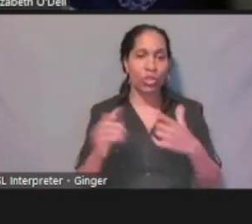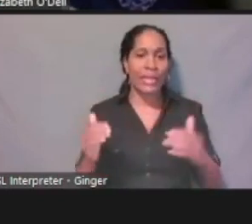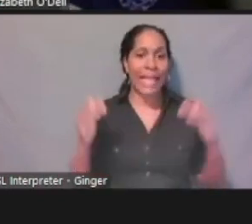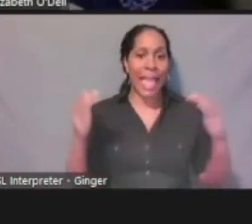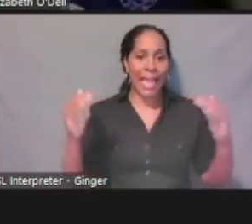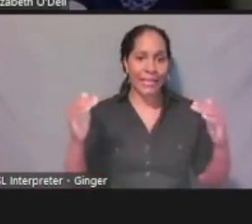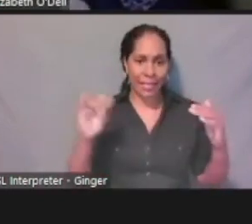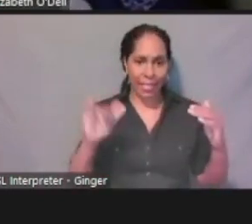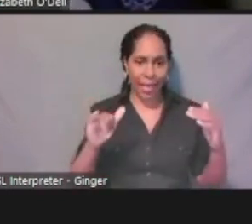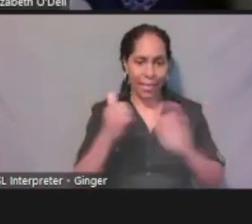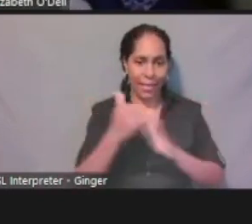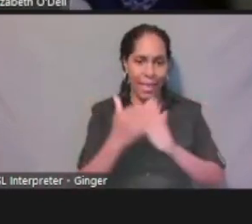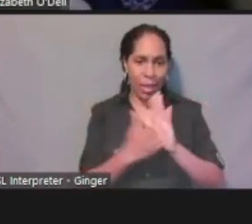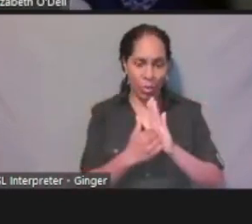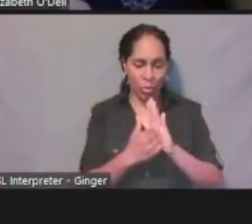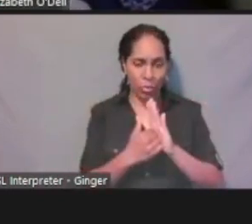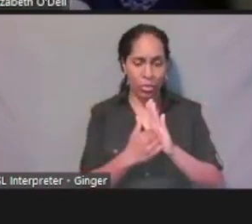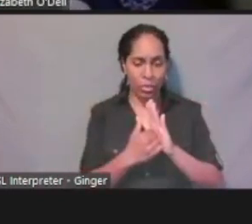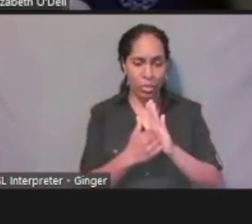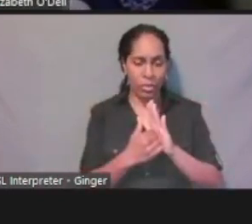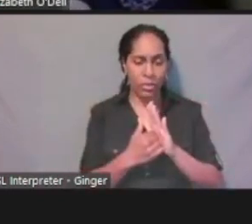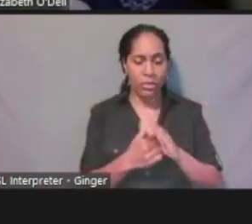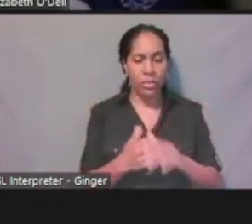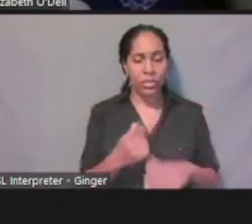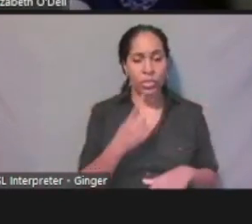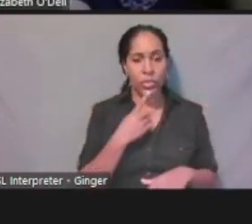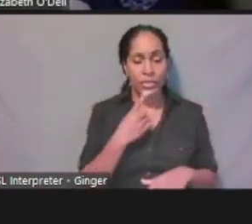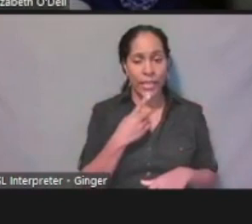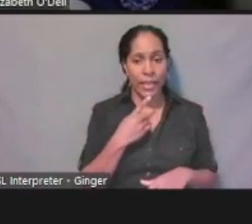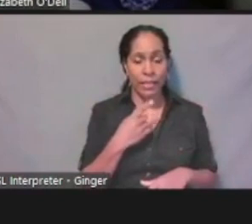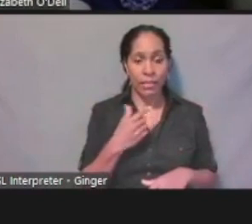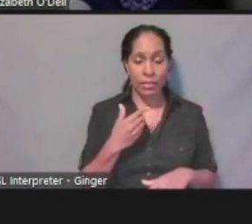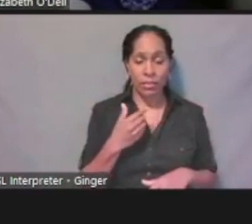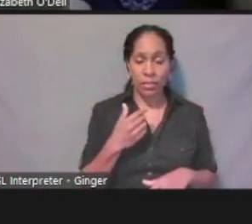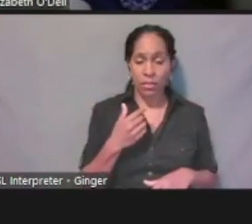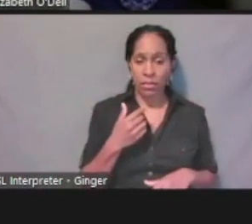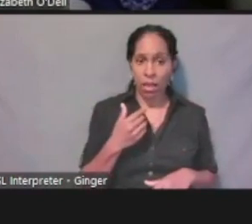Basically to say that, Wes, who he says he is in ePASS